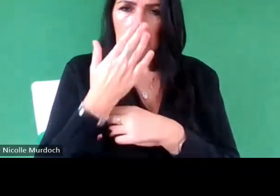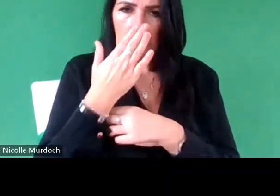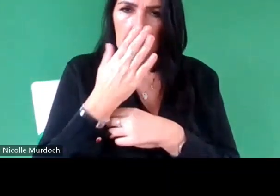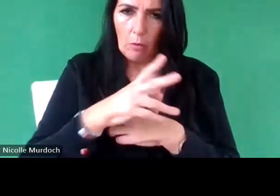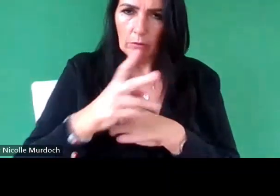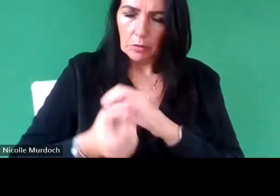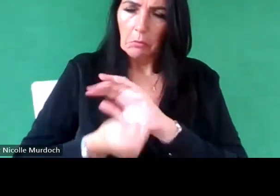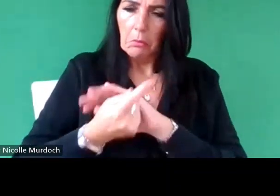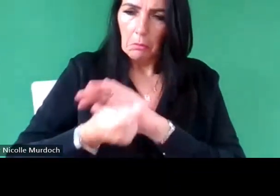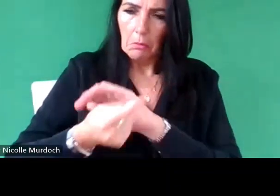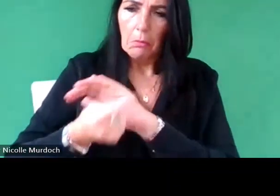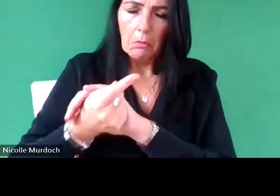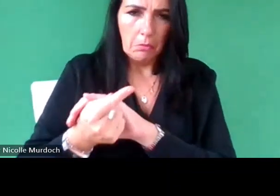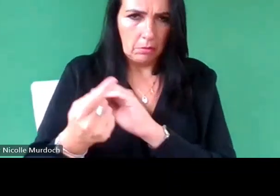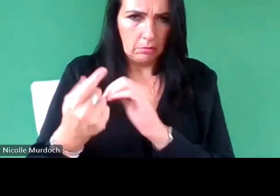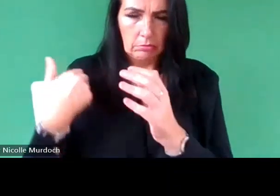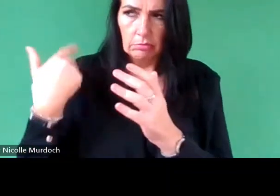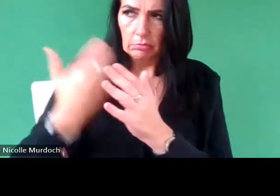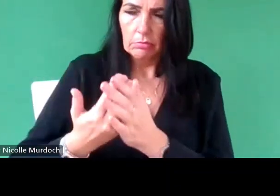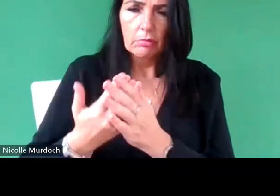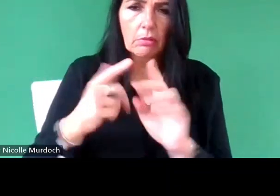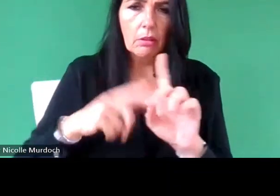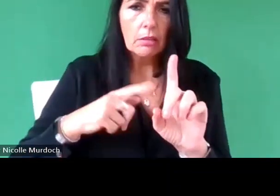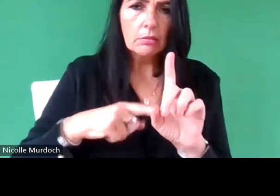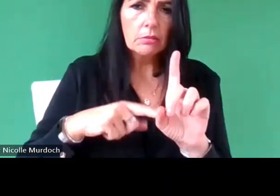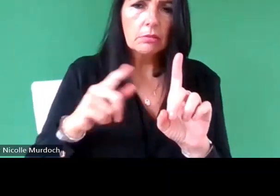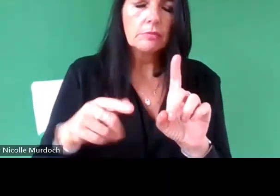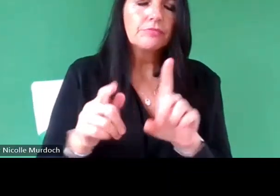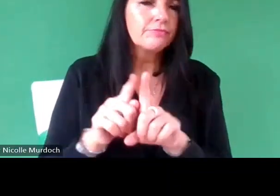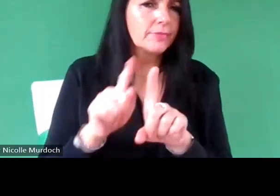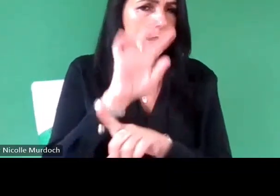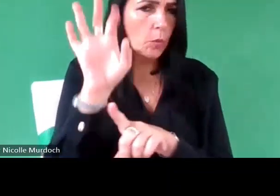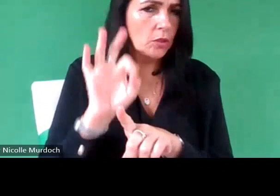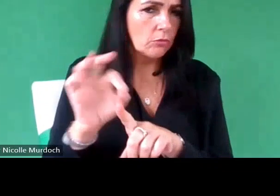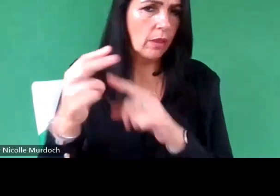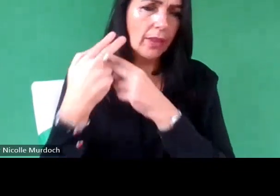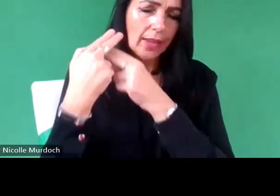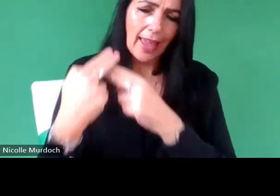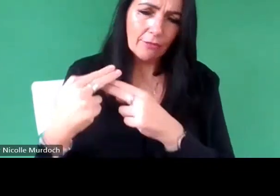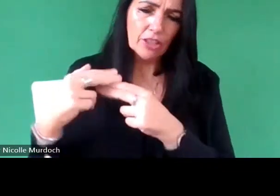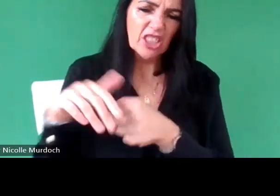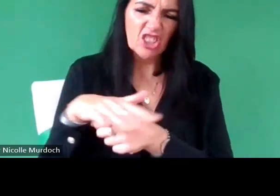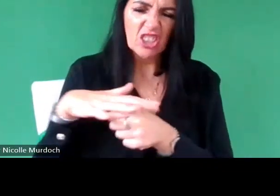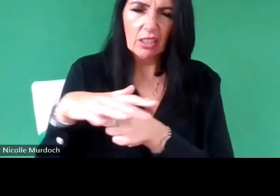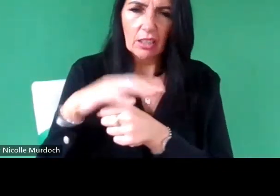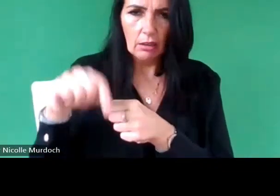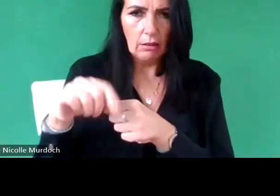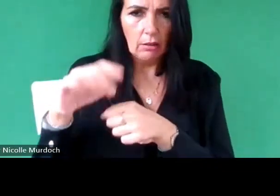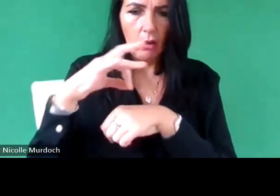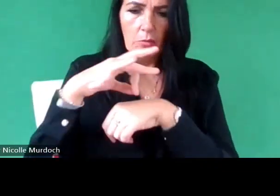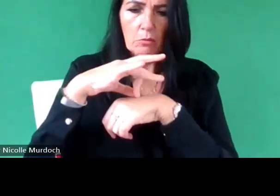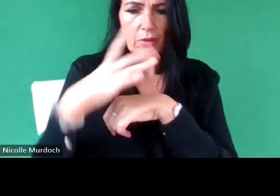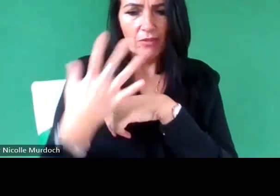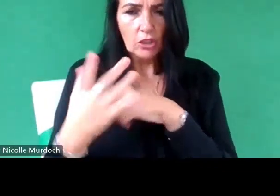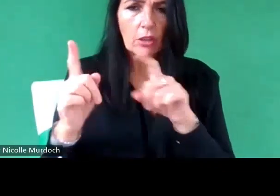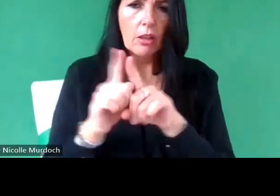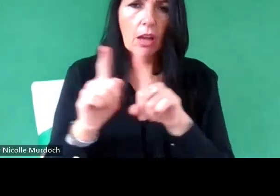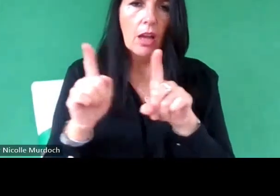decades though and you know I I still think the Heritage sector both professional and voluntary